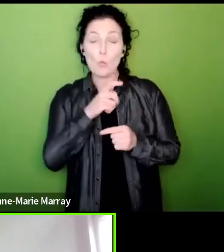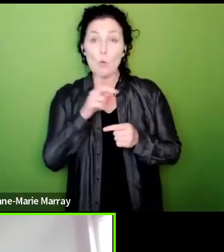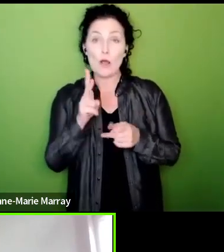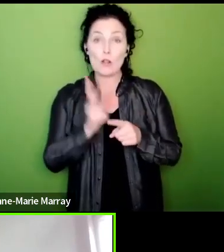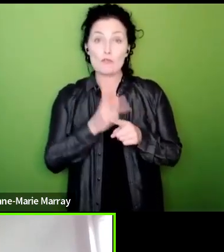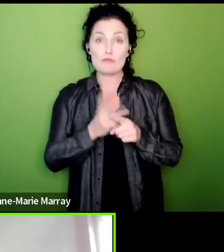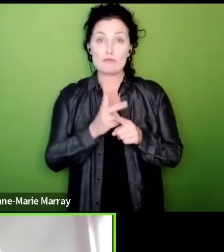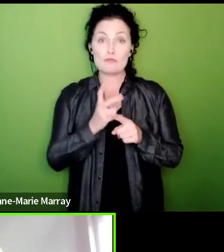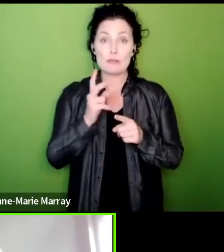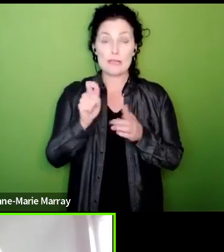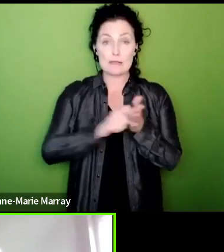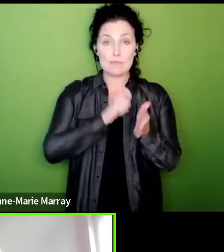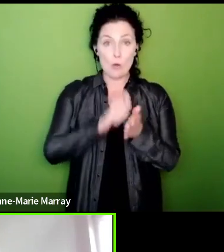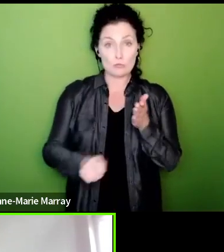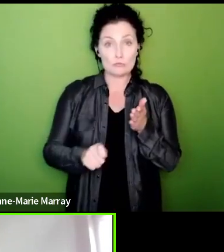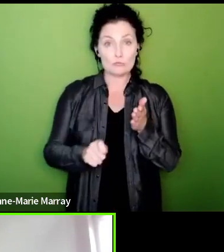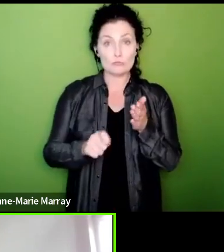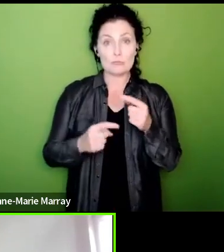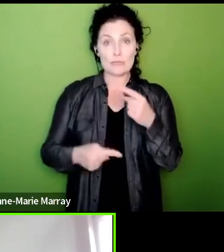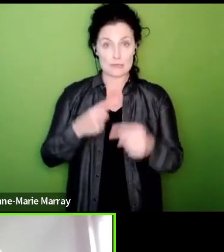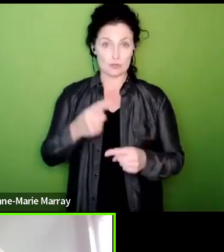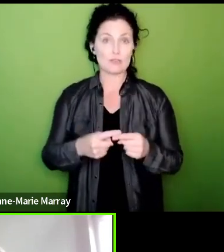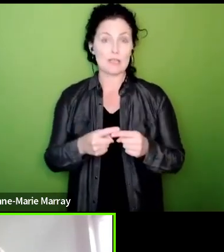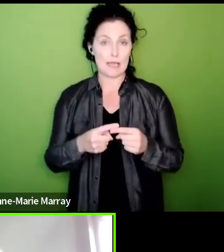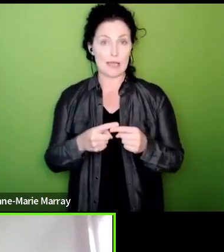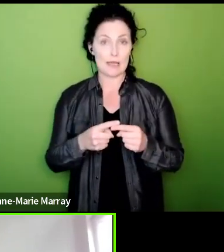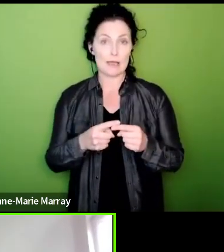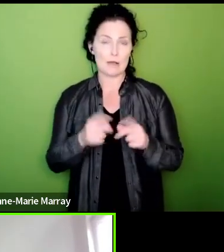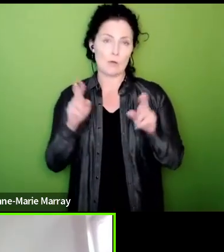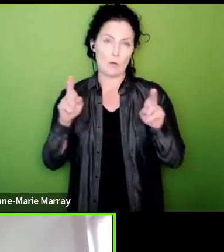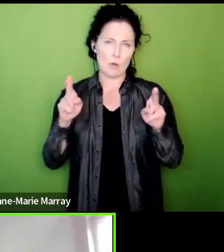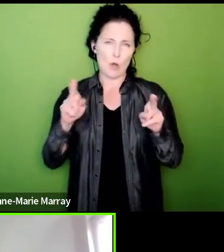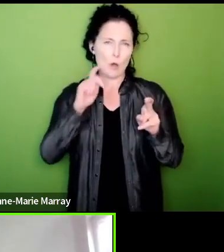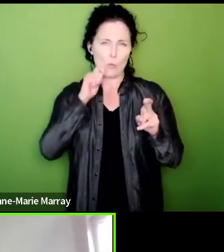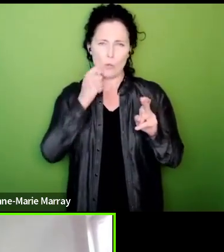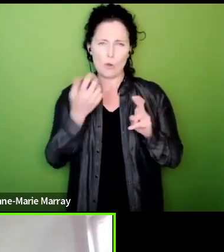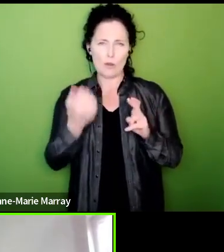there won't be the disruption that we have seen a broader you know particularly with the post